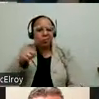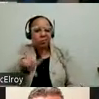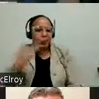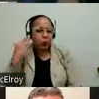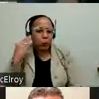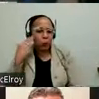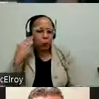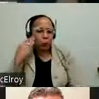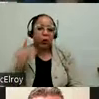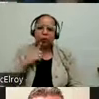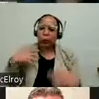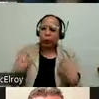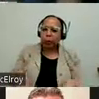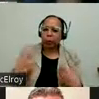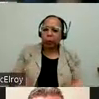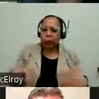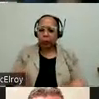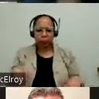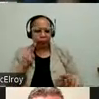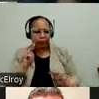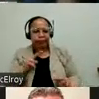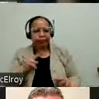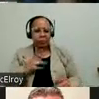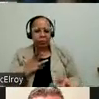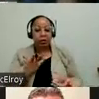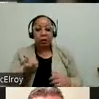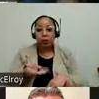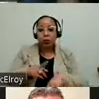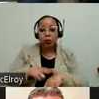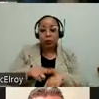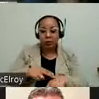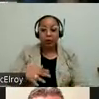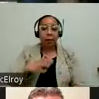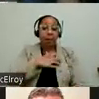It was an honor to visit with this panel. And then my friend Meg, she